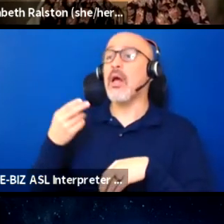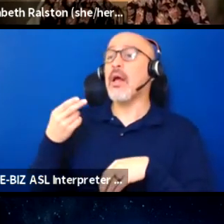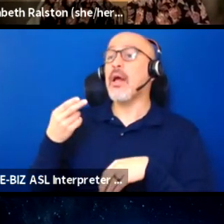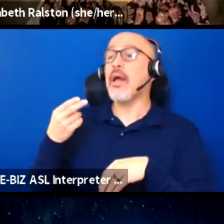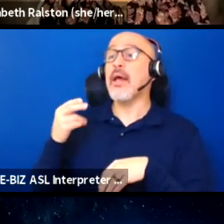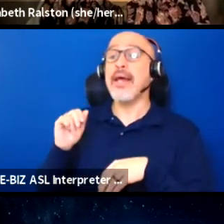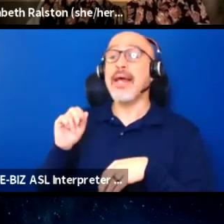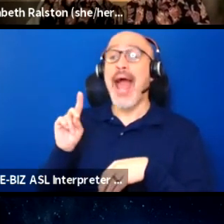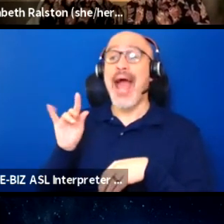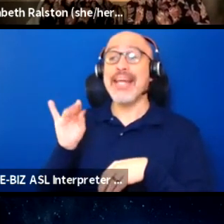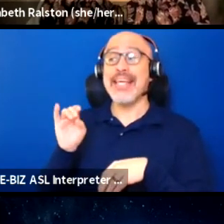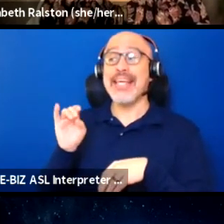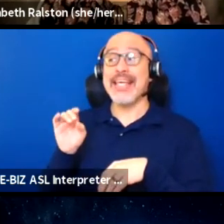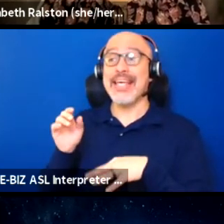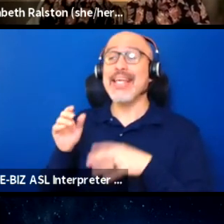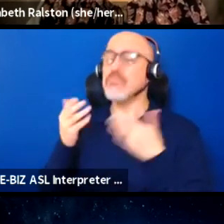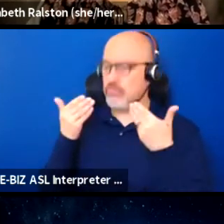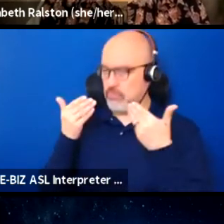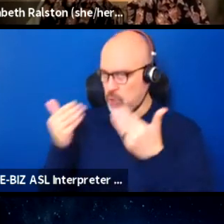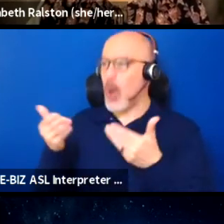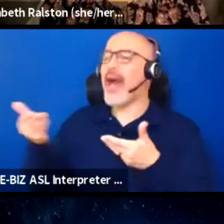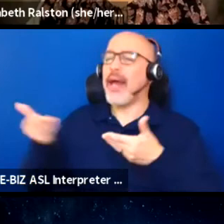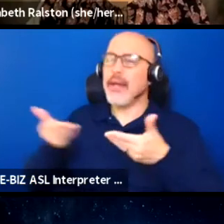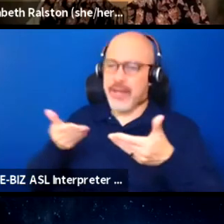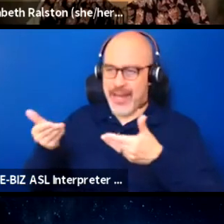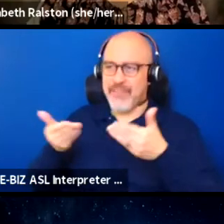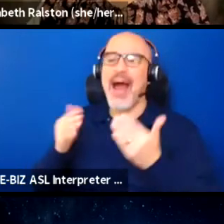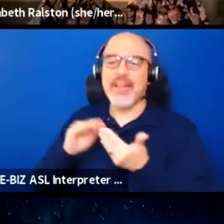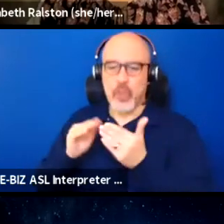to invite folks in from the audience,